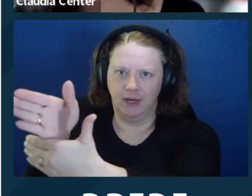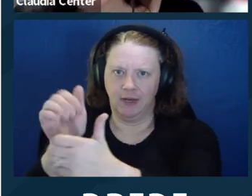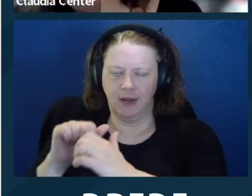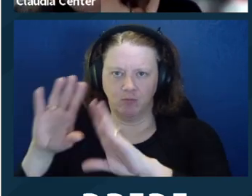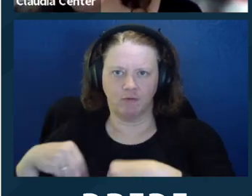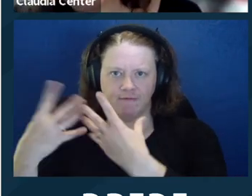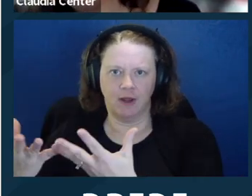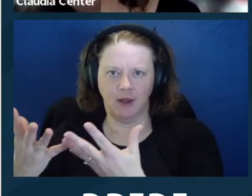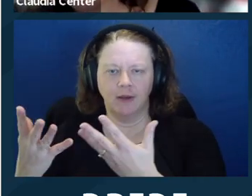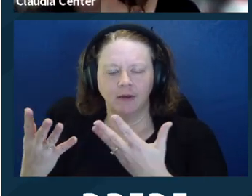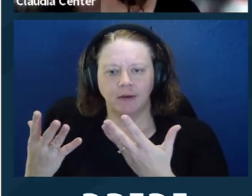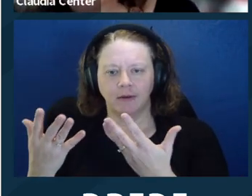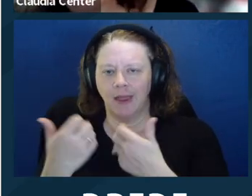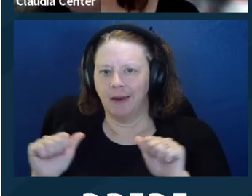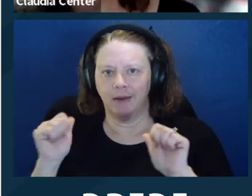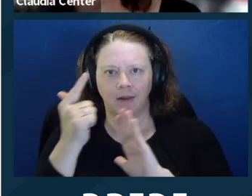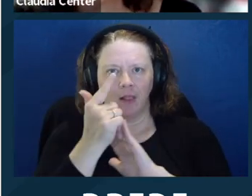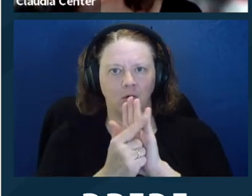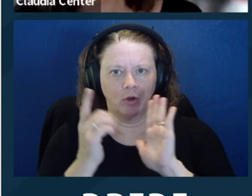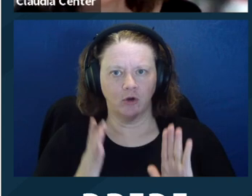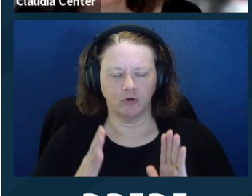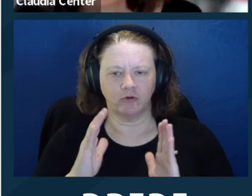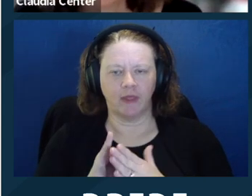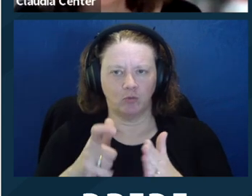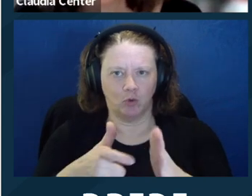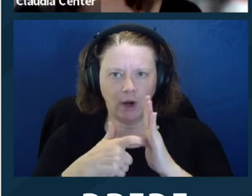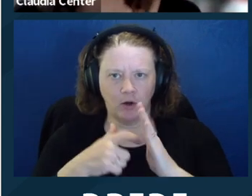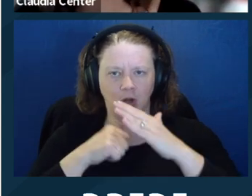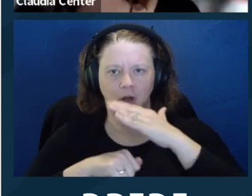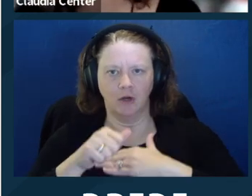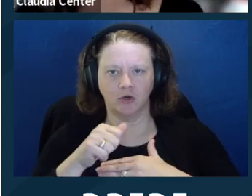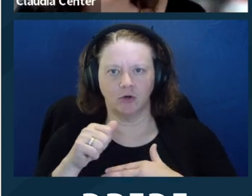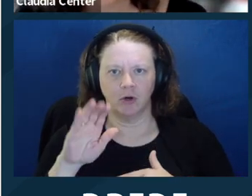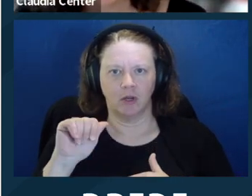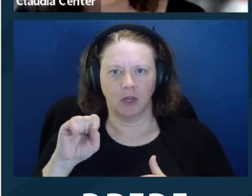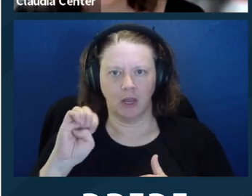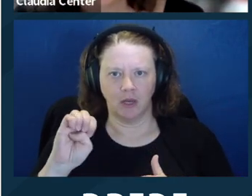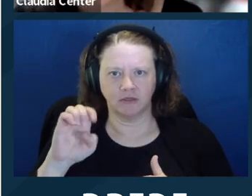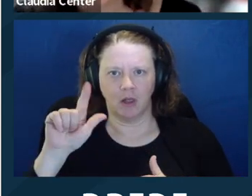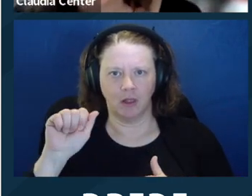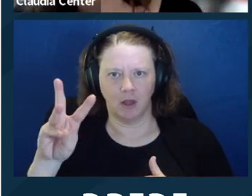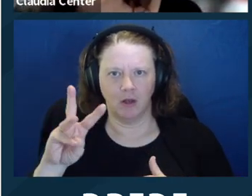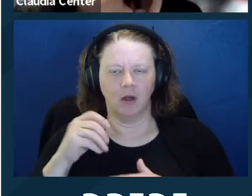The judge will notice and should intervene and provide any attorney ‑‑ you know,